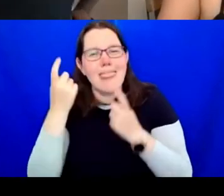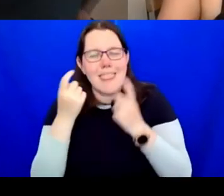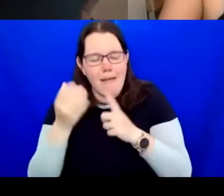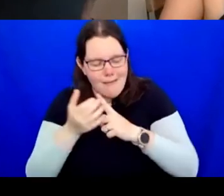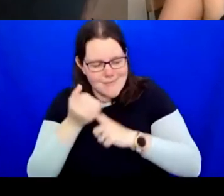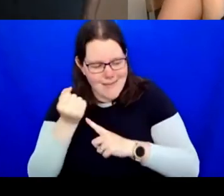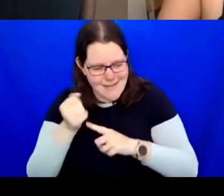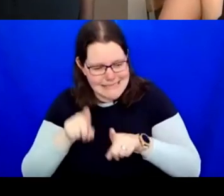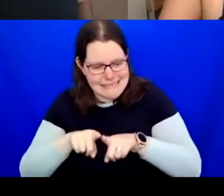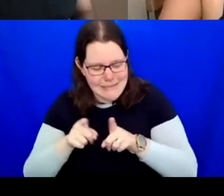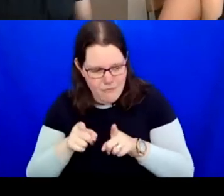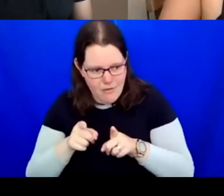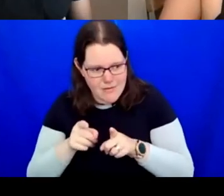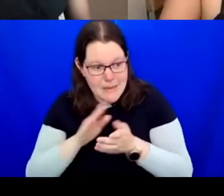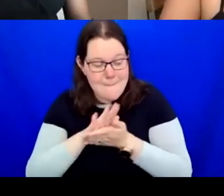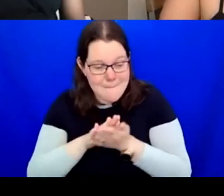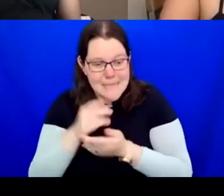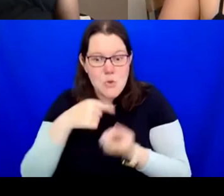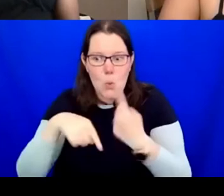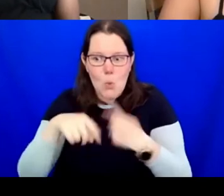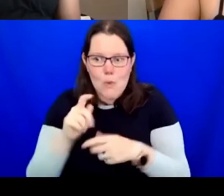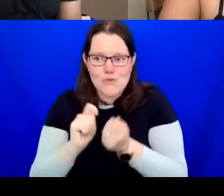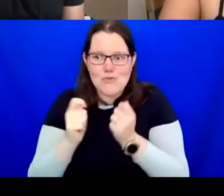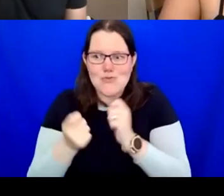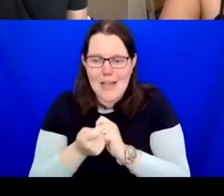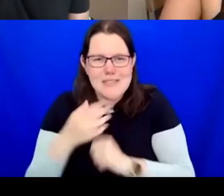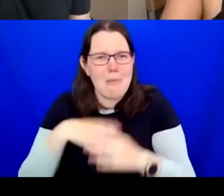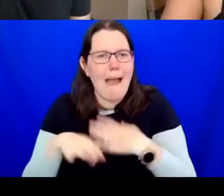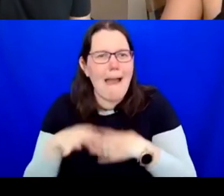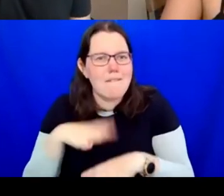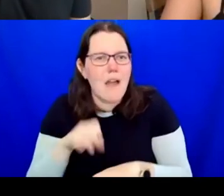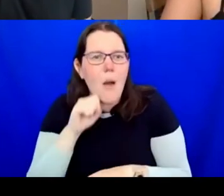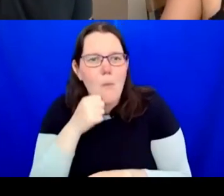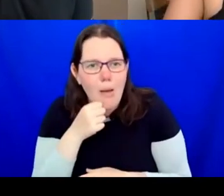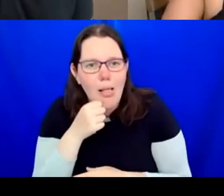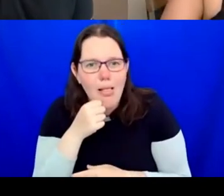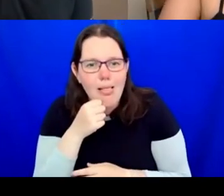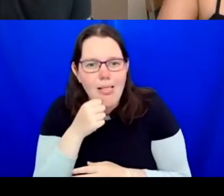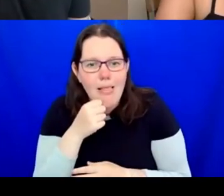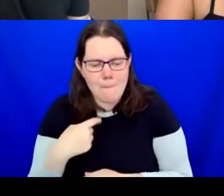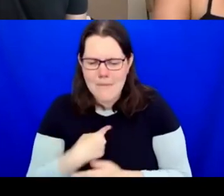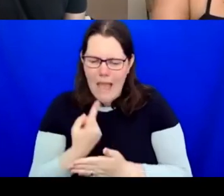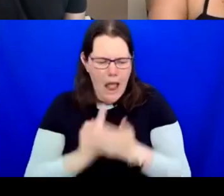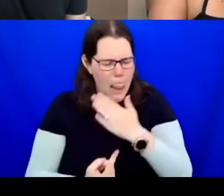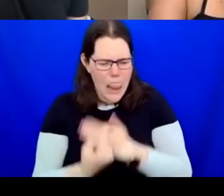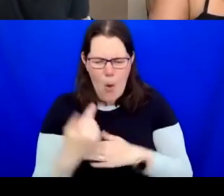behave and who we behave with. I don't do anything alone ever. Every decision I make is based on the